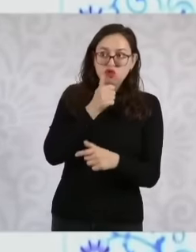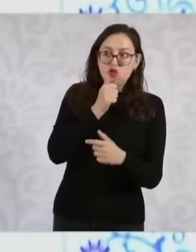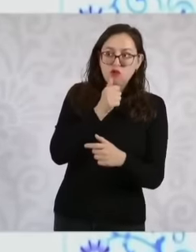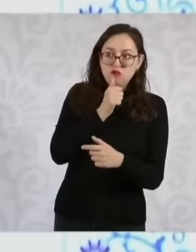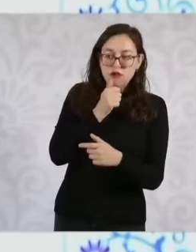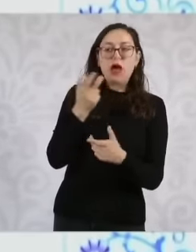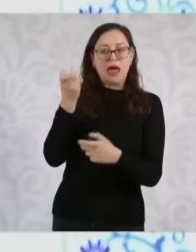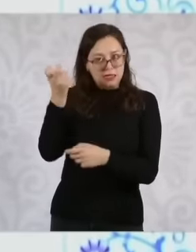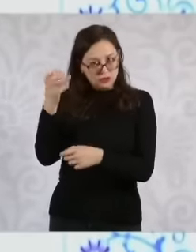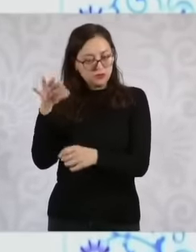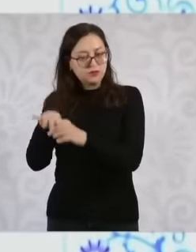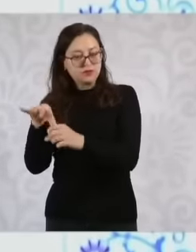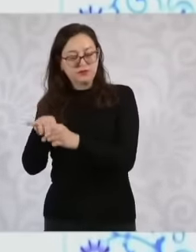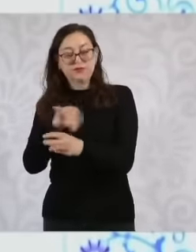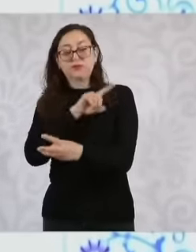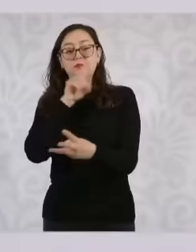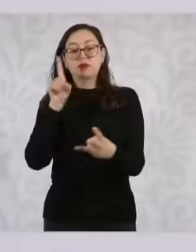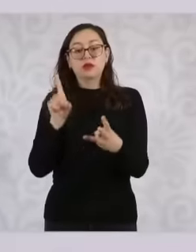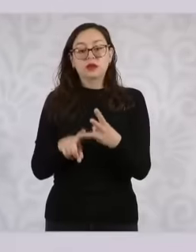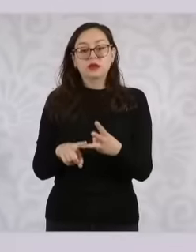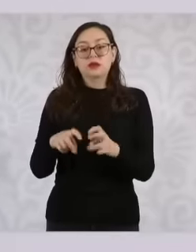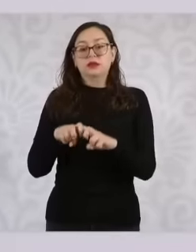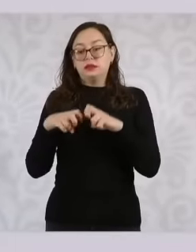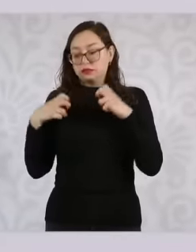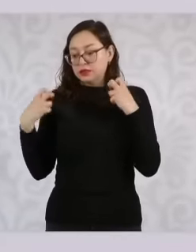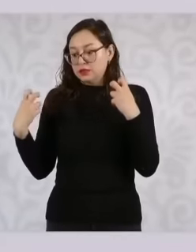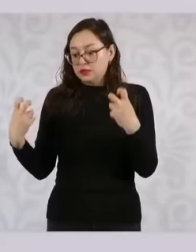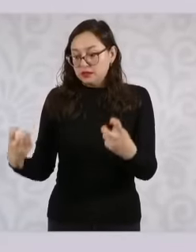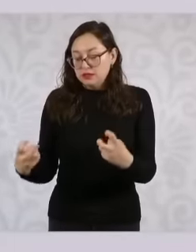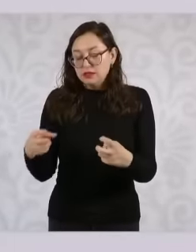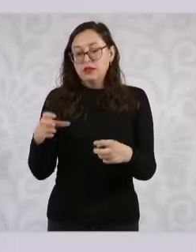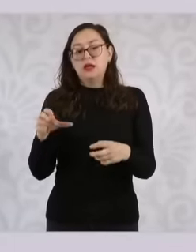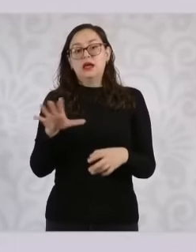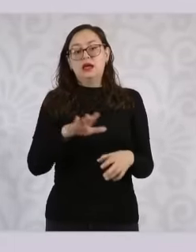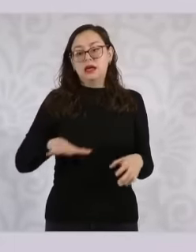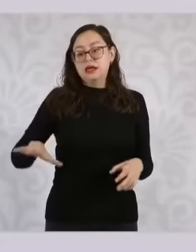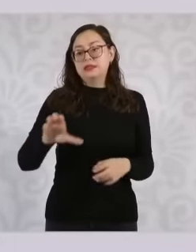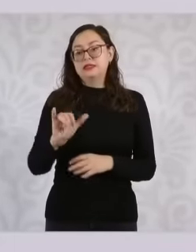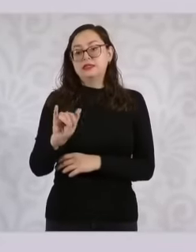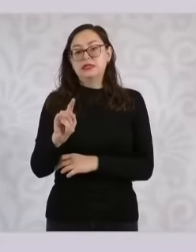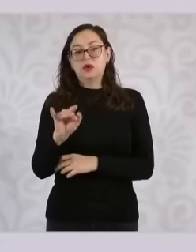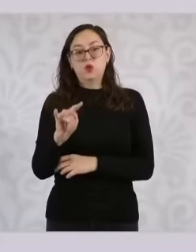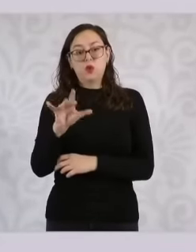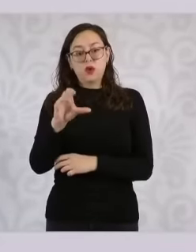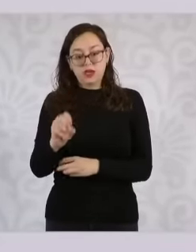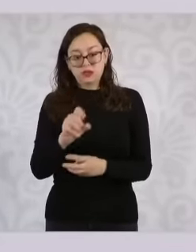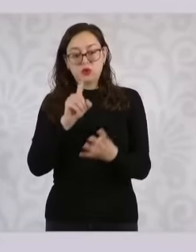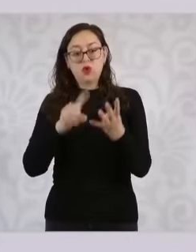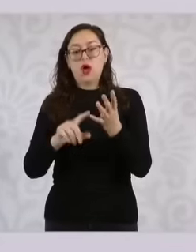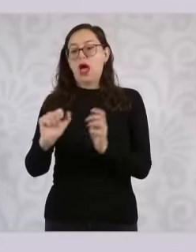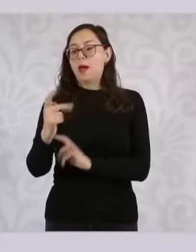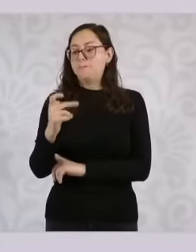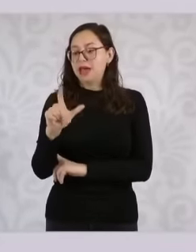the magistrates of the collegiate courts of circuit and collegiate courts of appeal to